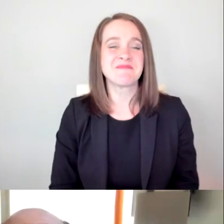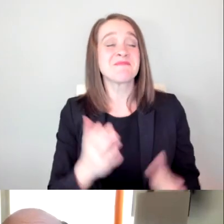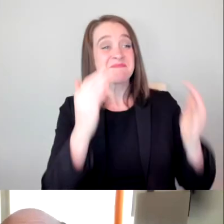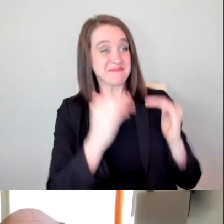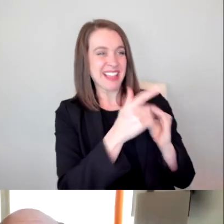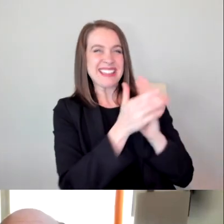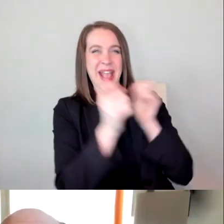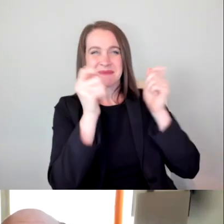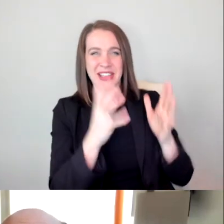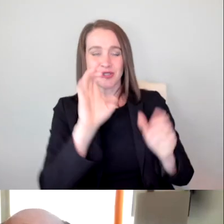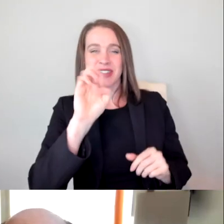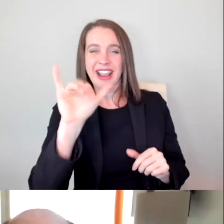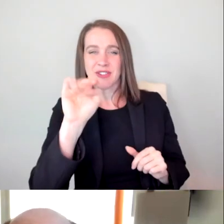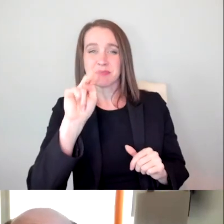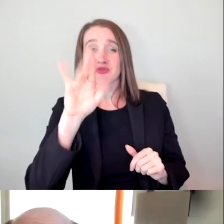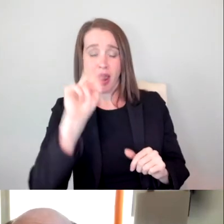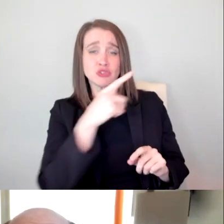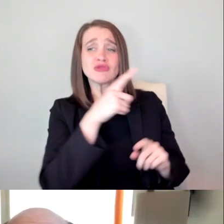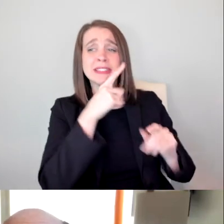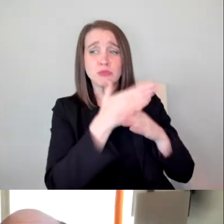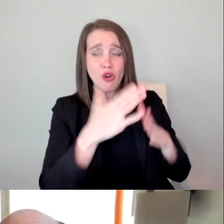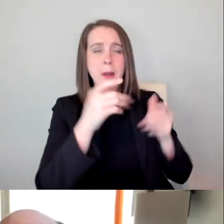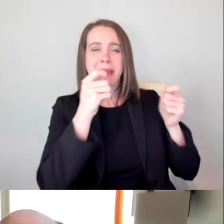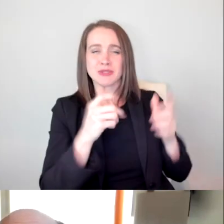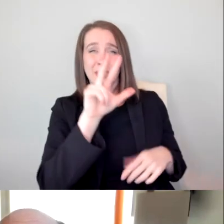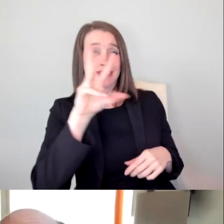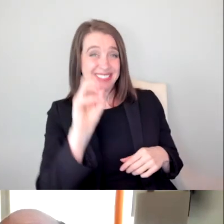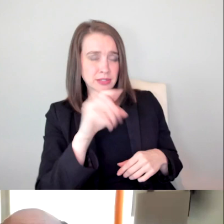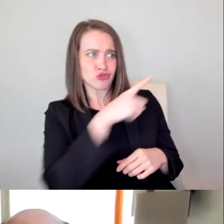Eryn, is partner at Management 360, and has guided the careers of critically acclaimed artists,